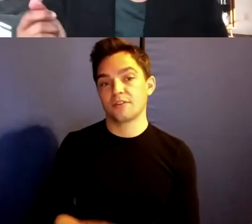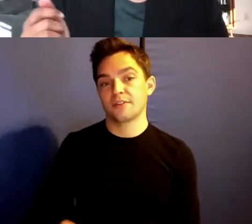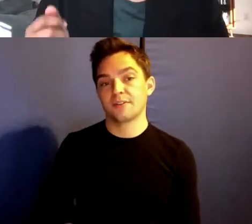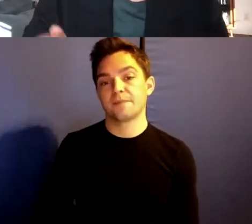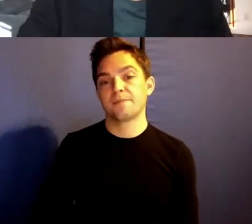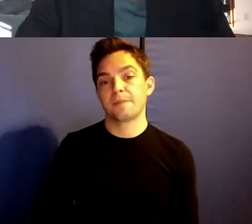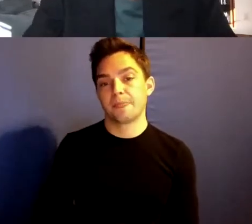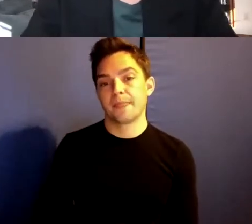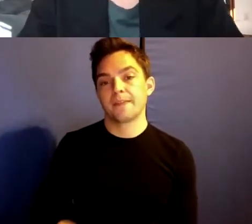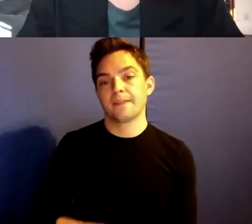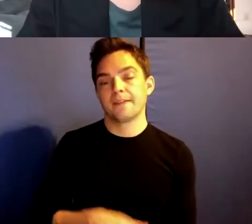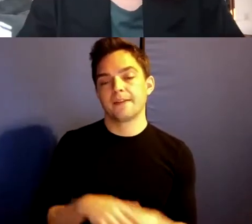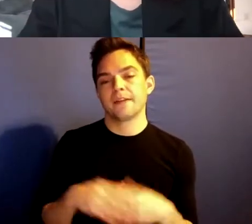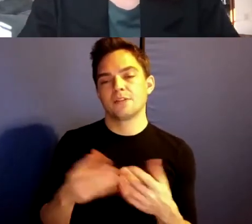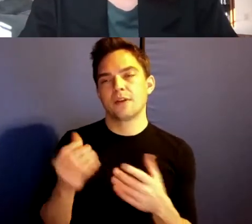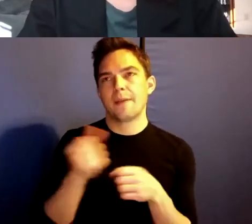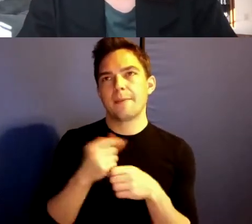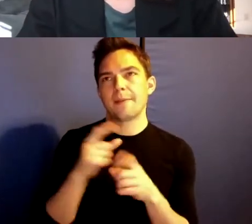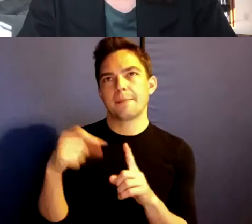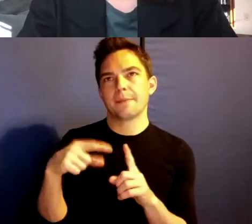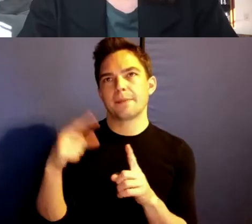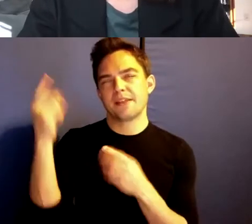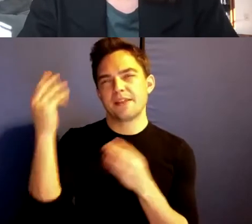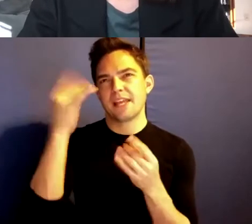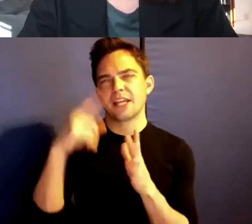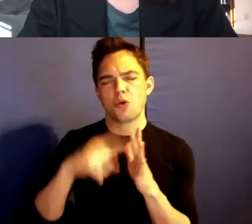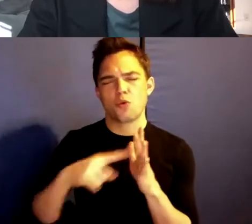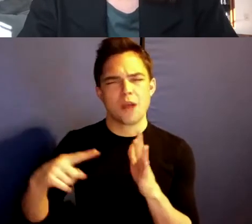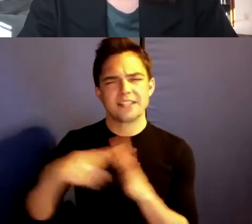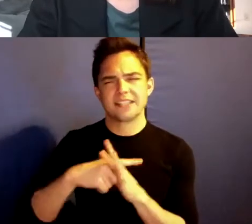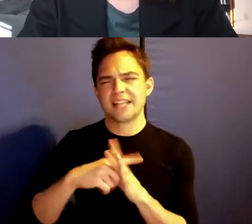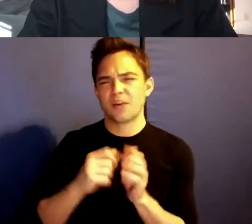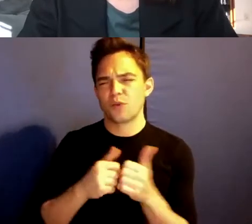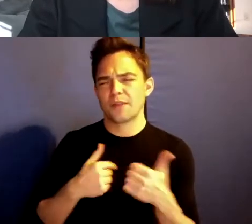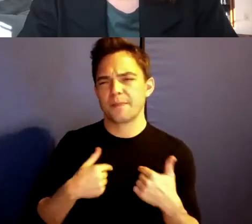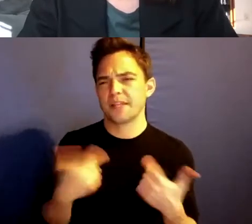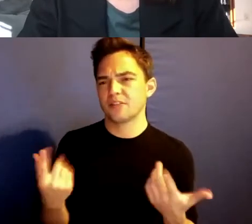It made me think and it resonated with me that there is something about, as you put